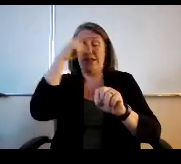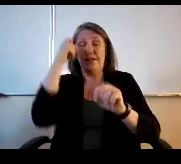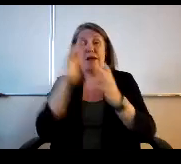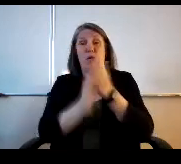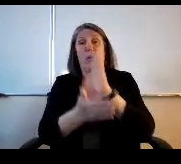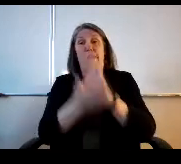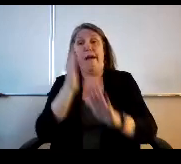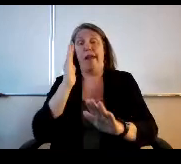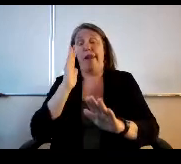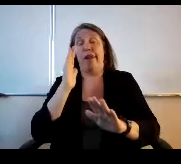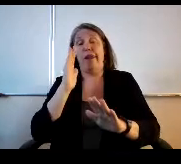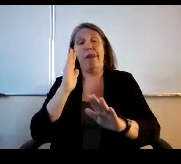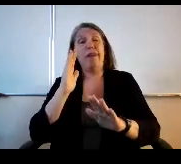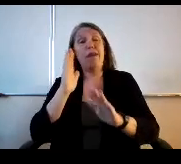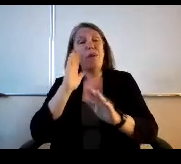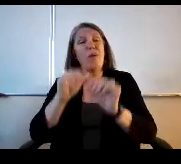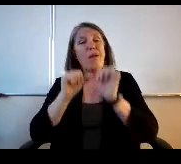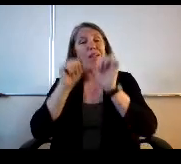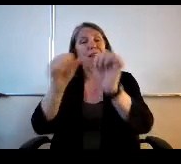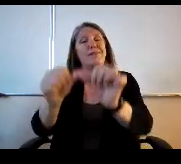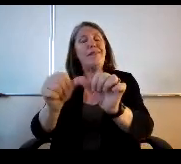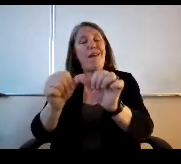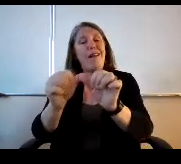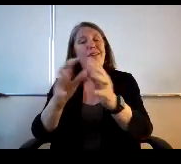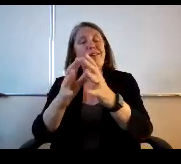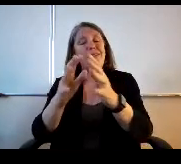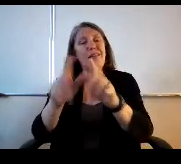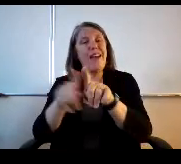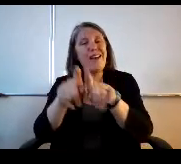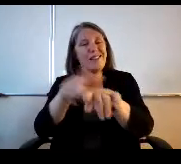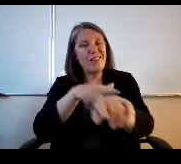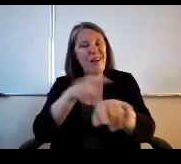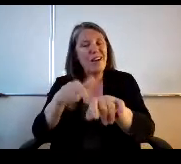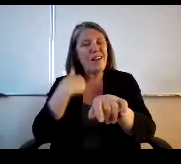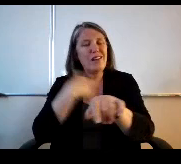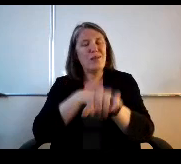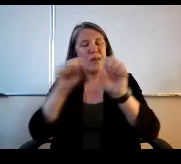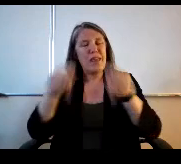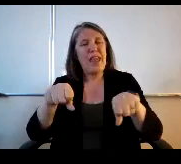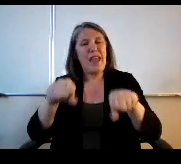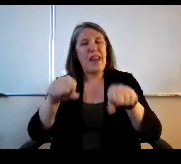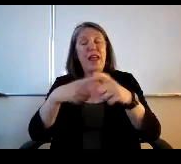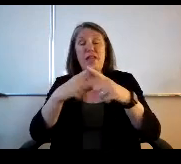long as we can make it work and then possibly figure out how to, as Mr.